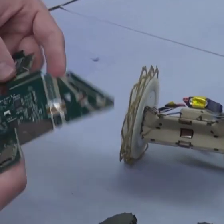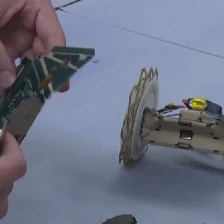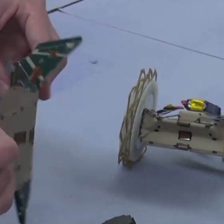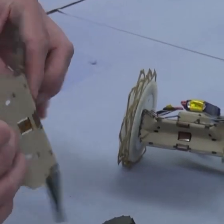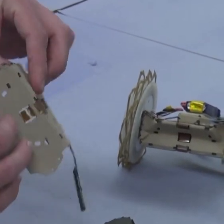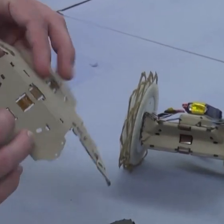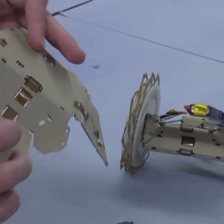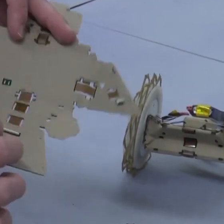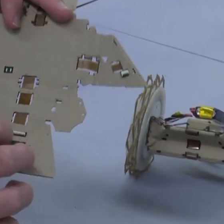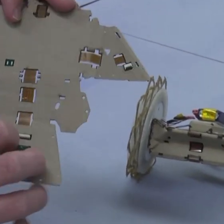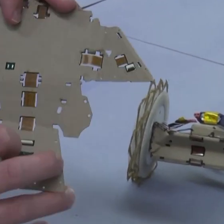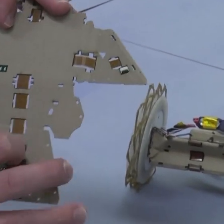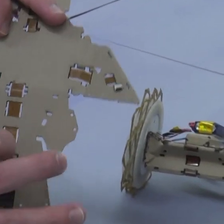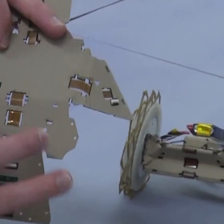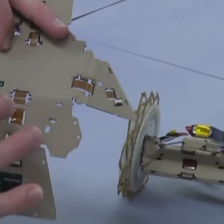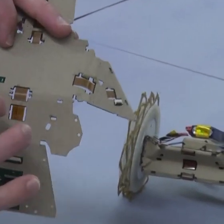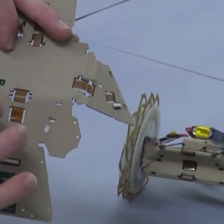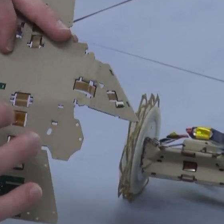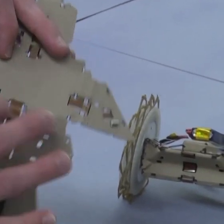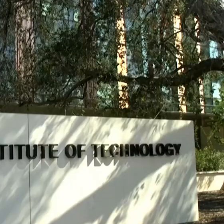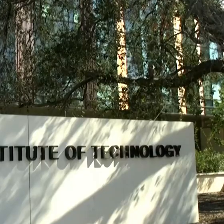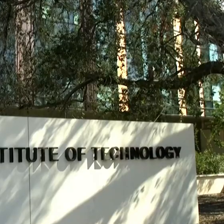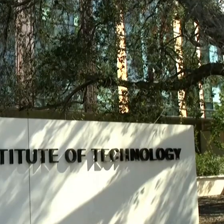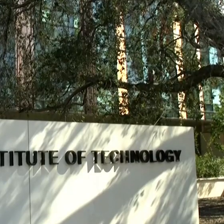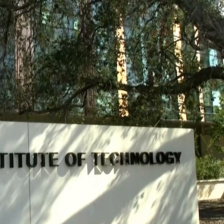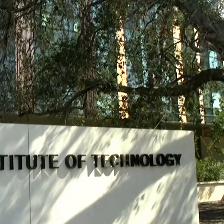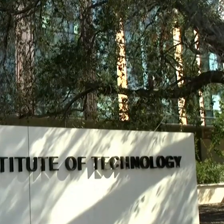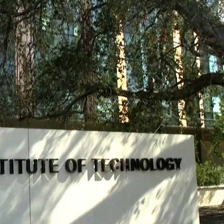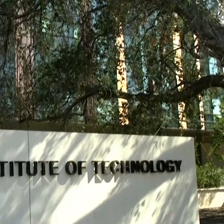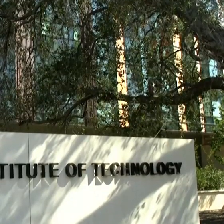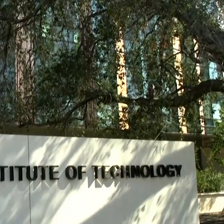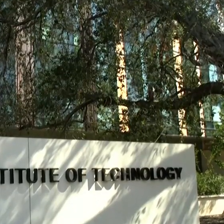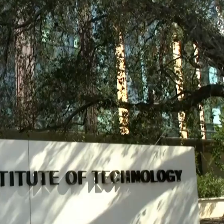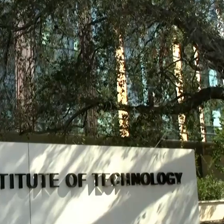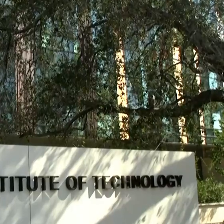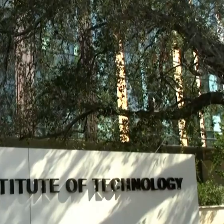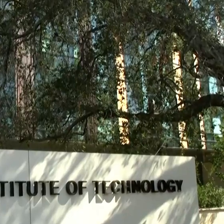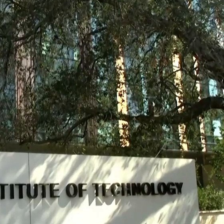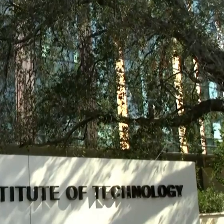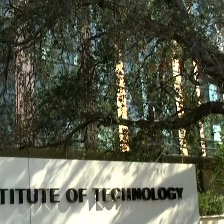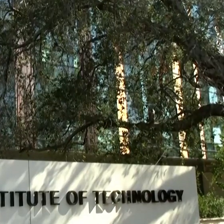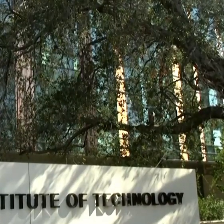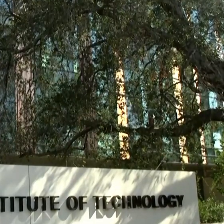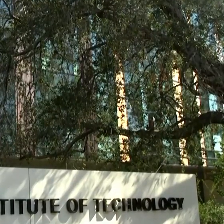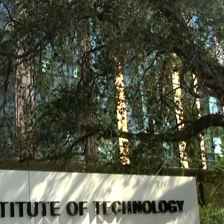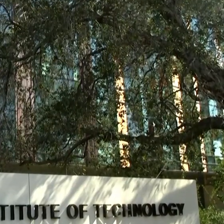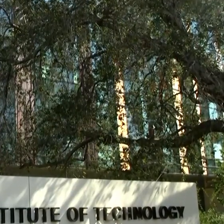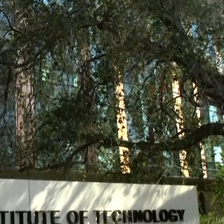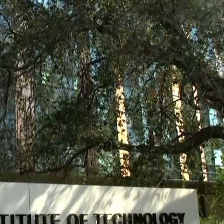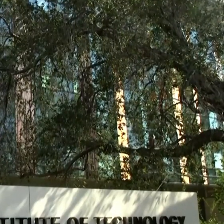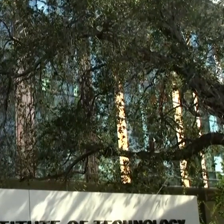hub for science technology and entertainment in january 2021 caltech